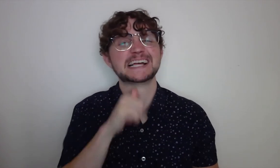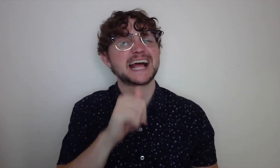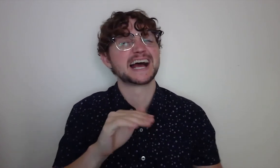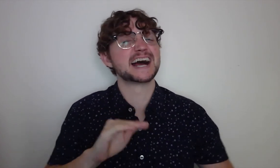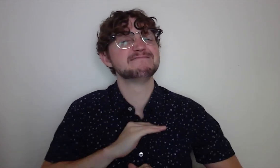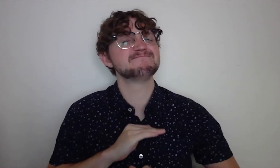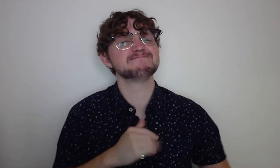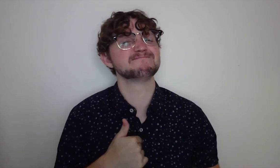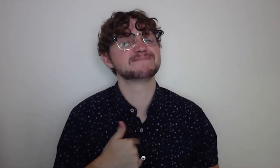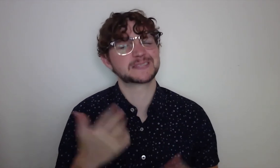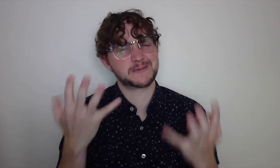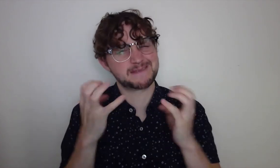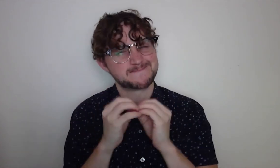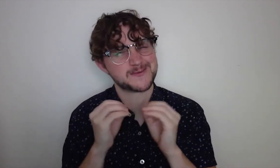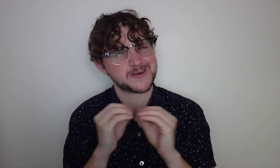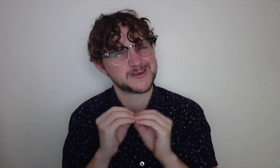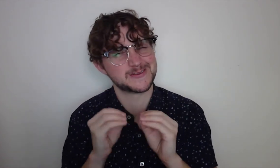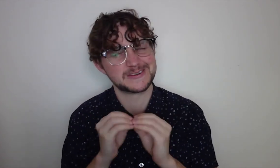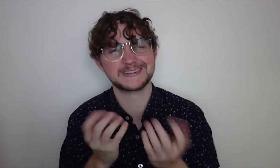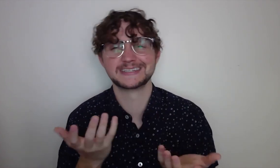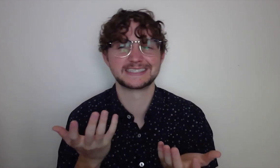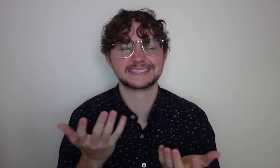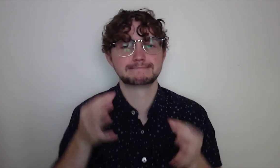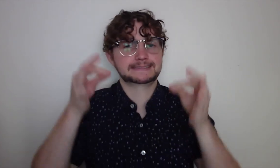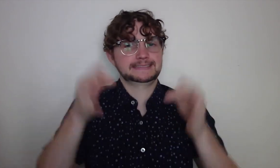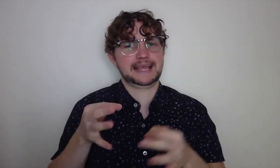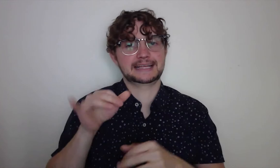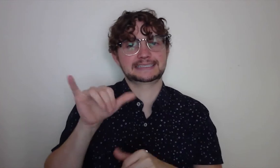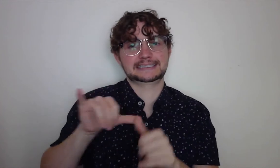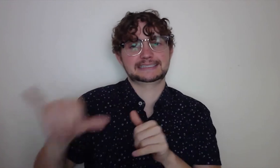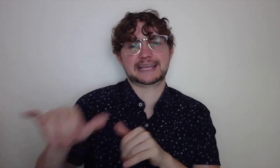I took my photographs but Iwas left feeling unsatisfied.